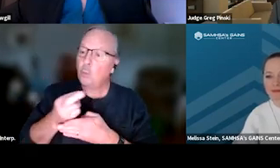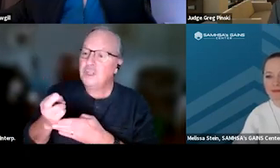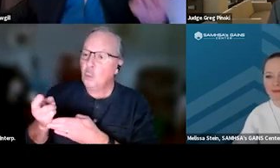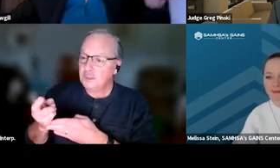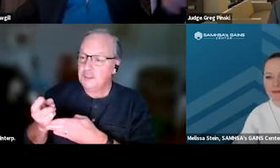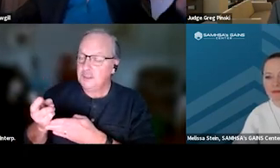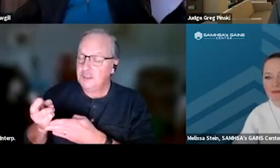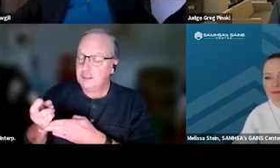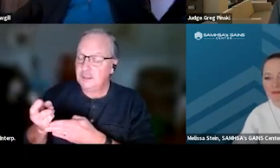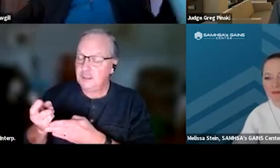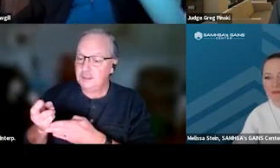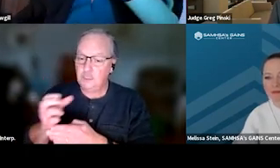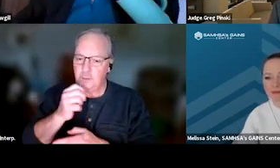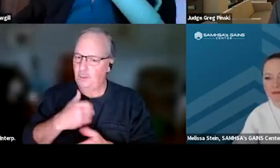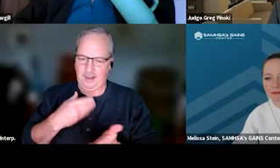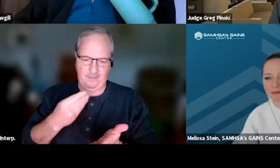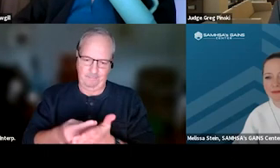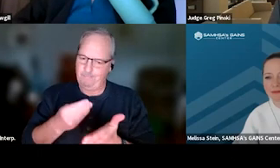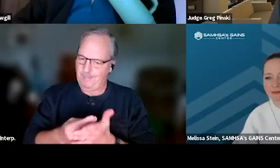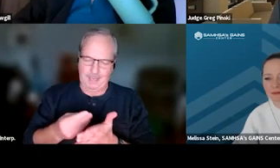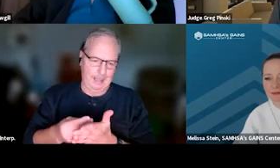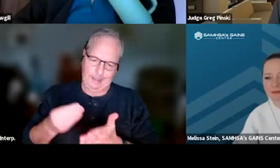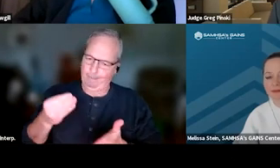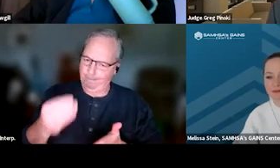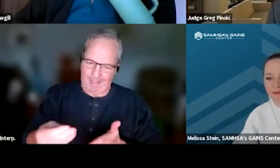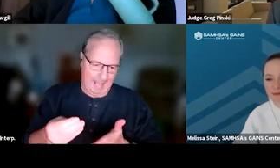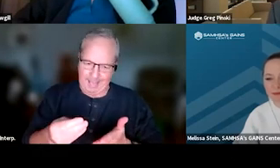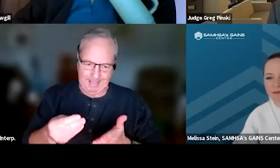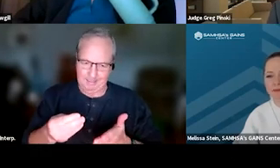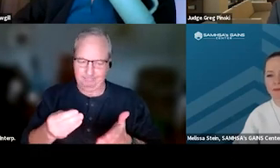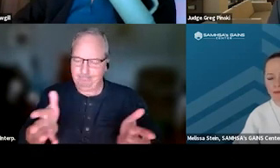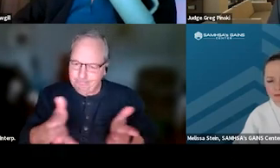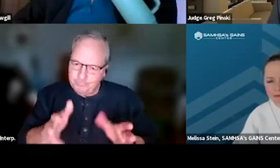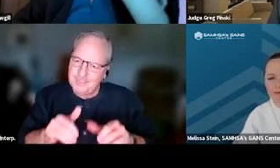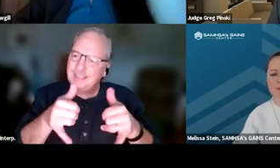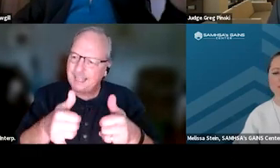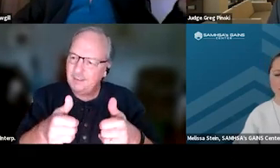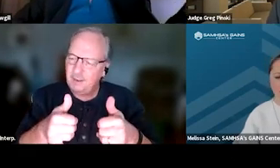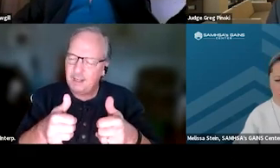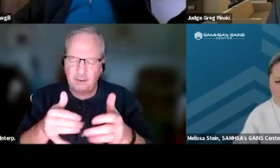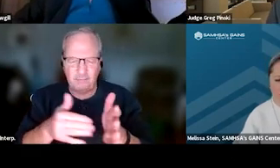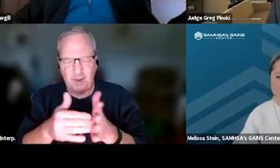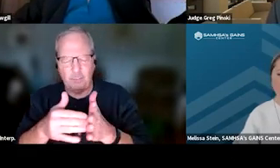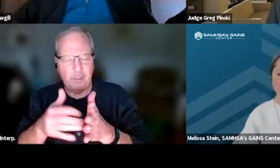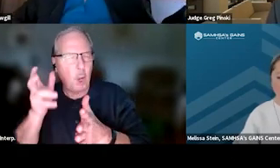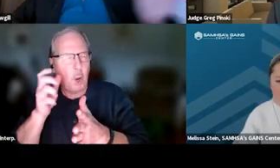We don't have money to be able to buy incentives, okay? That's frequently heard from courts around the country.